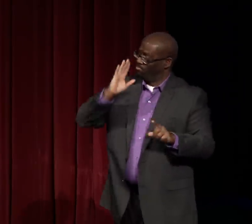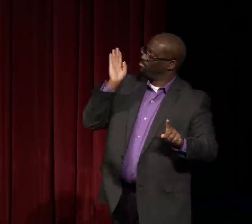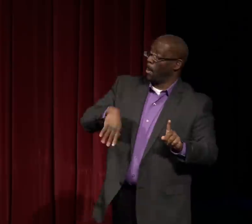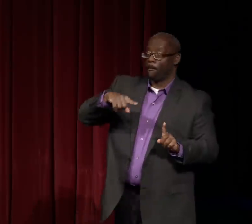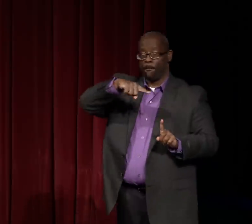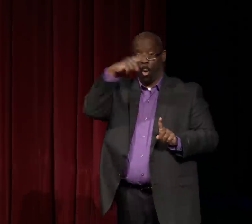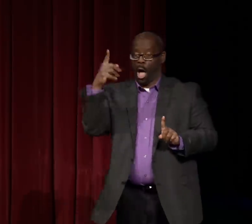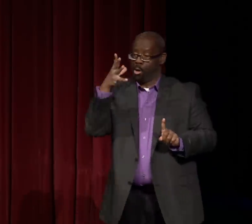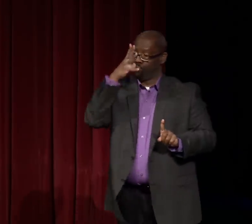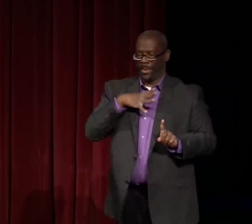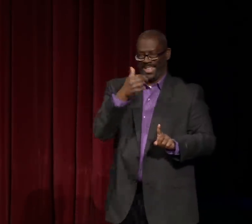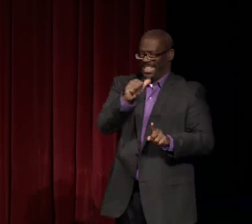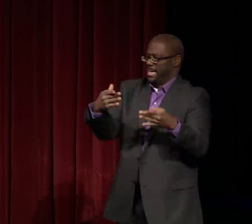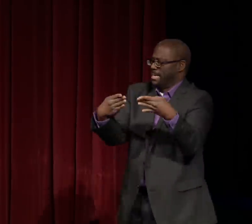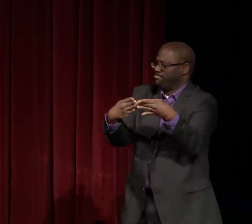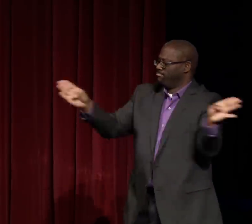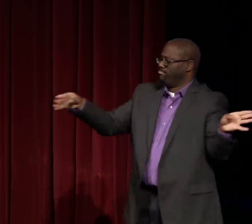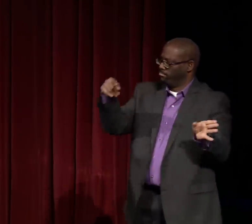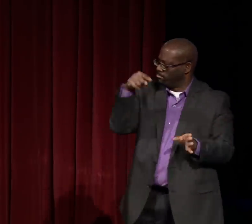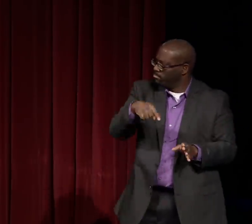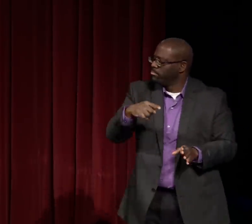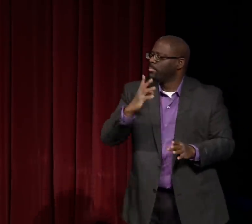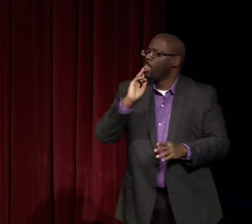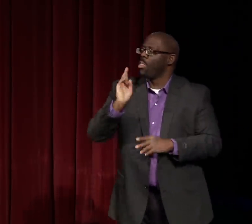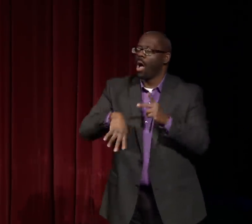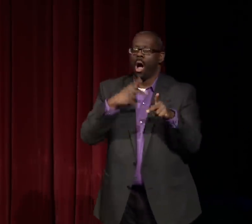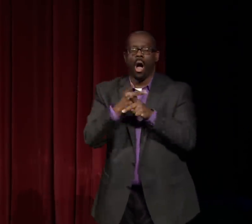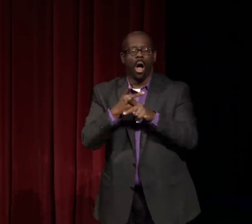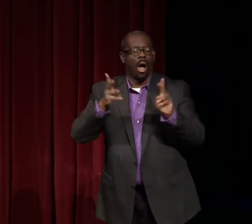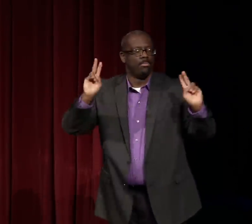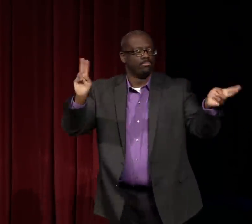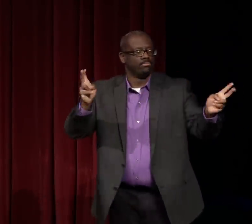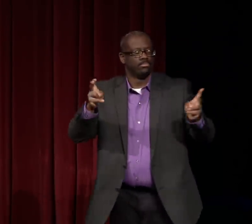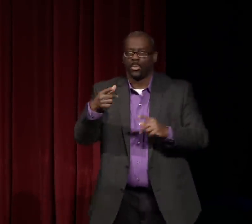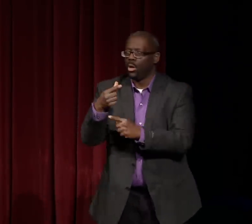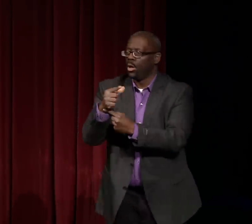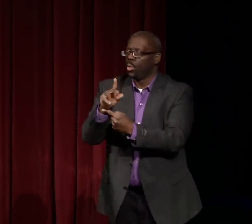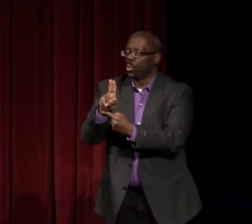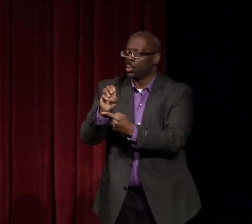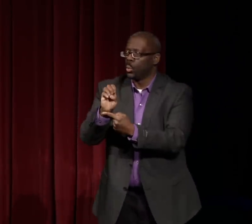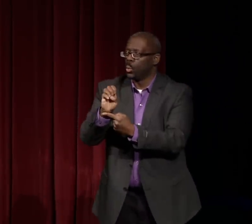And black women in general are the kind of people